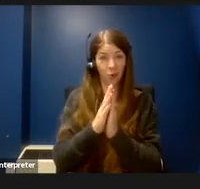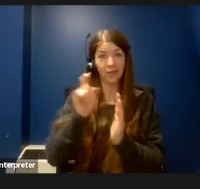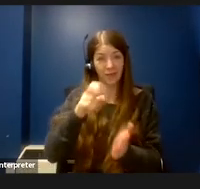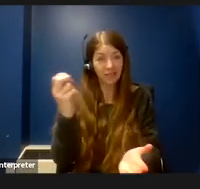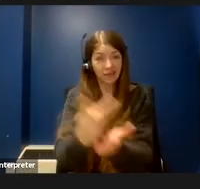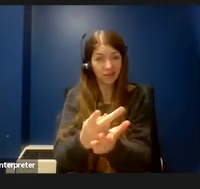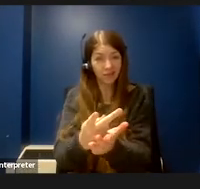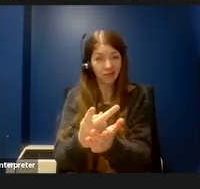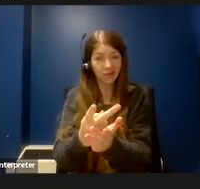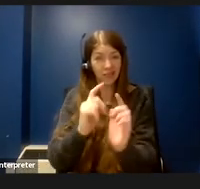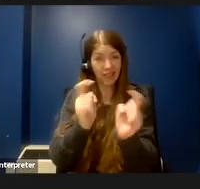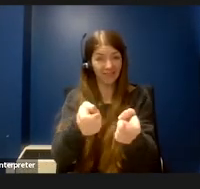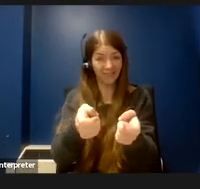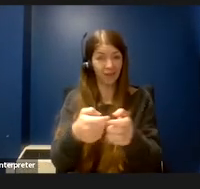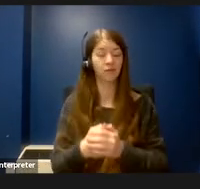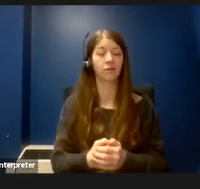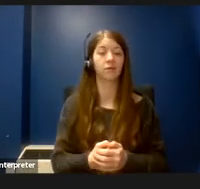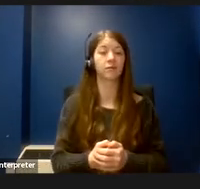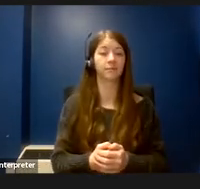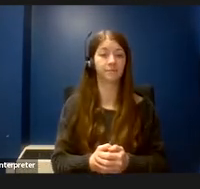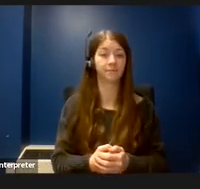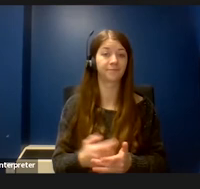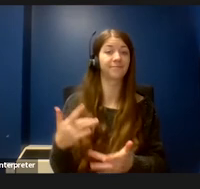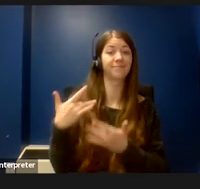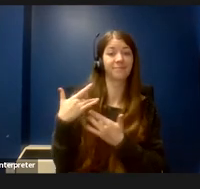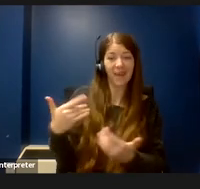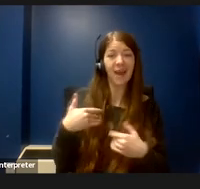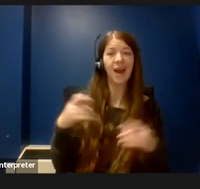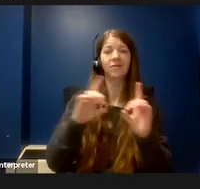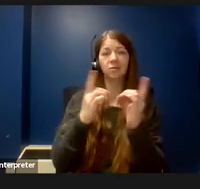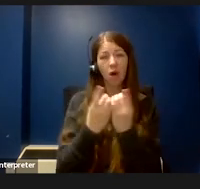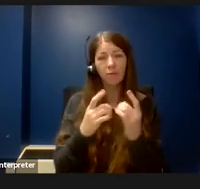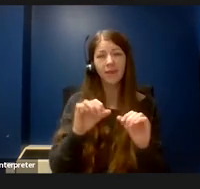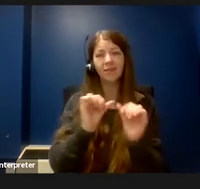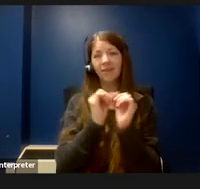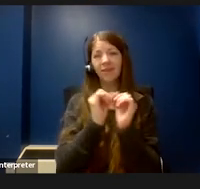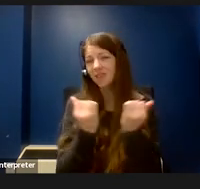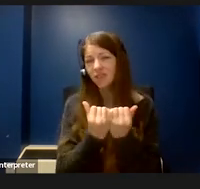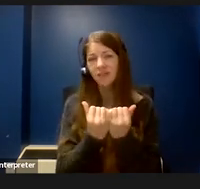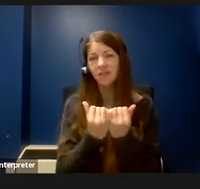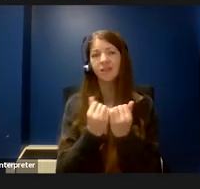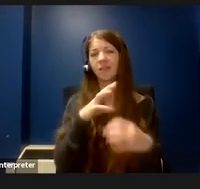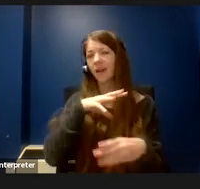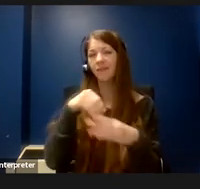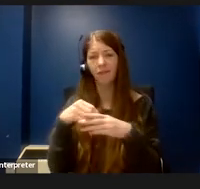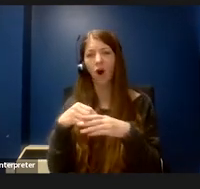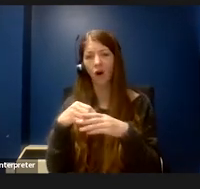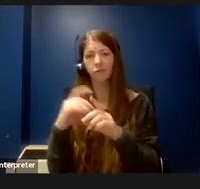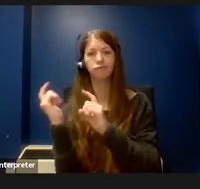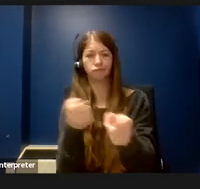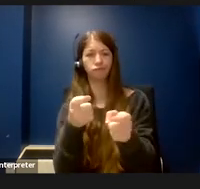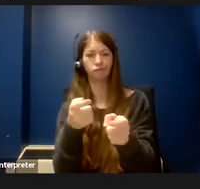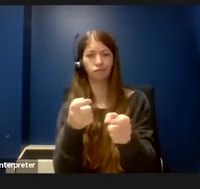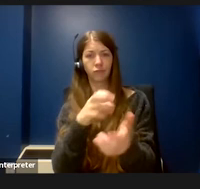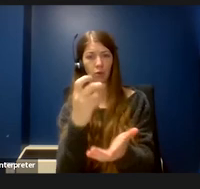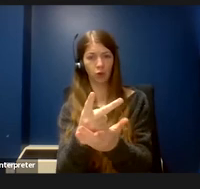There is usually a department or agency involved in granting requests. They are the gatekeepers